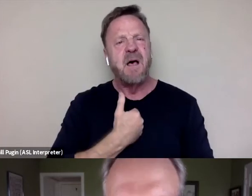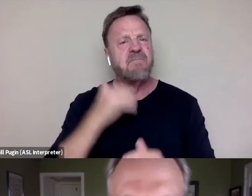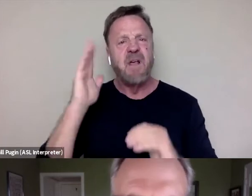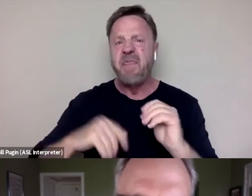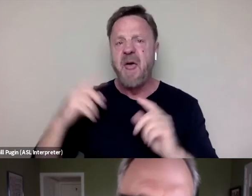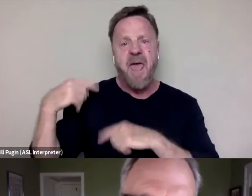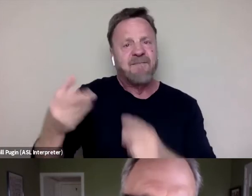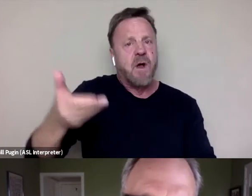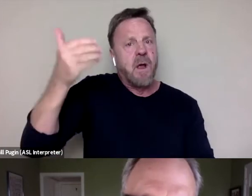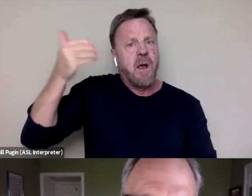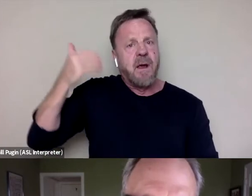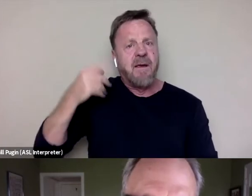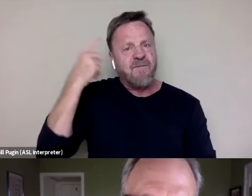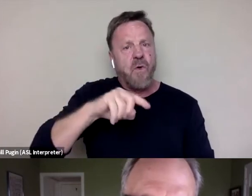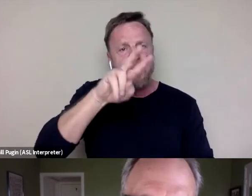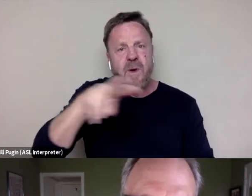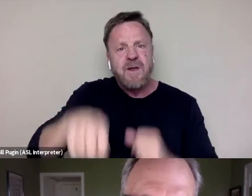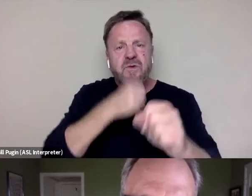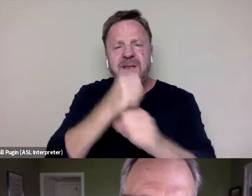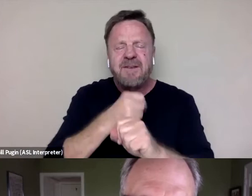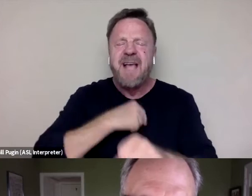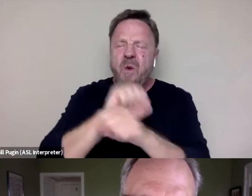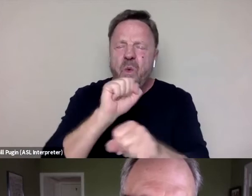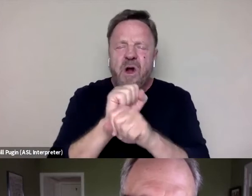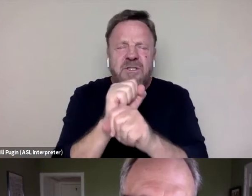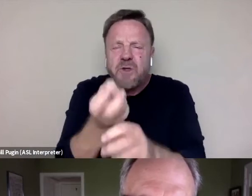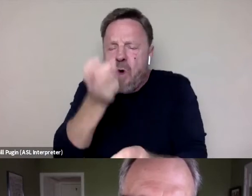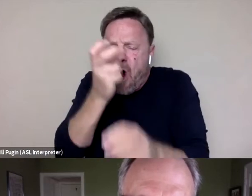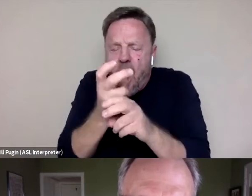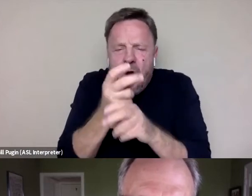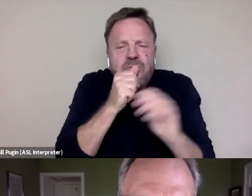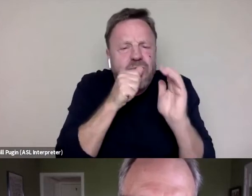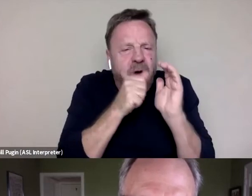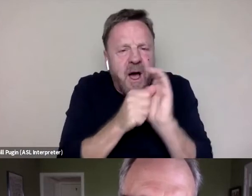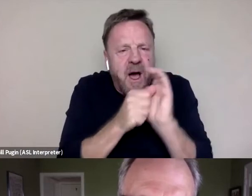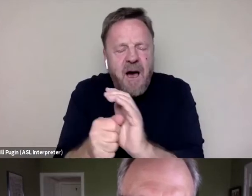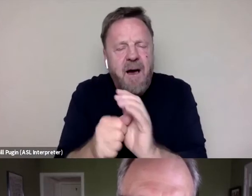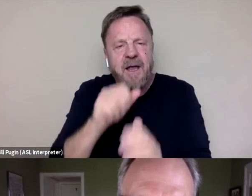for the 22 years that I worked so hard to cover up Russell's crime scene.